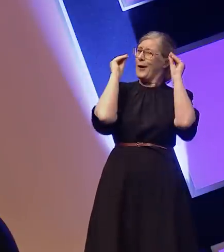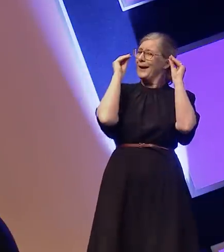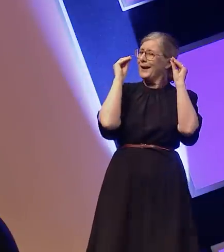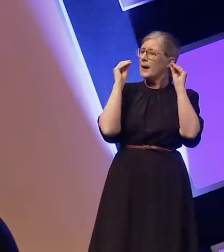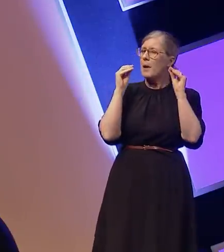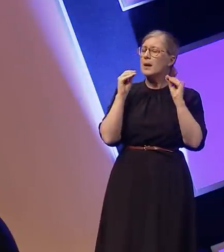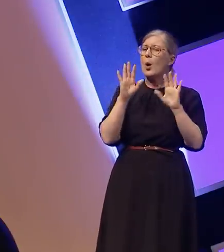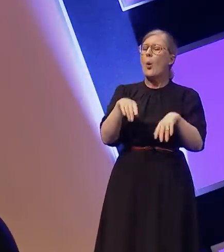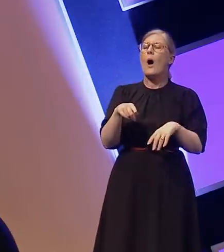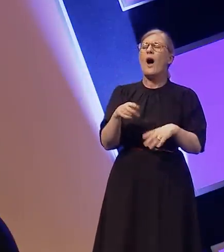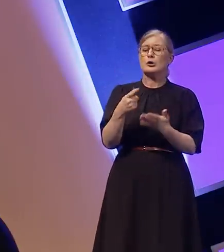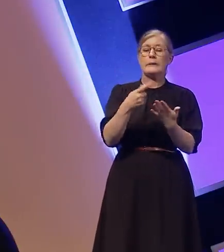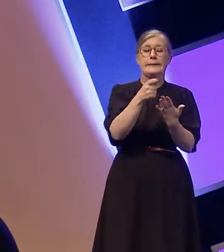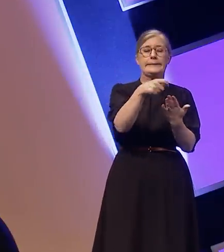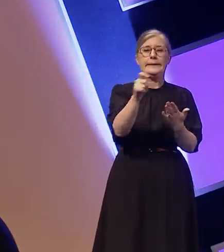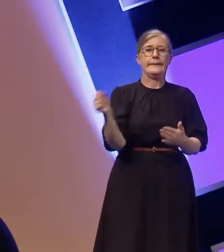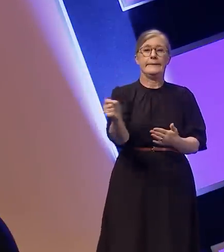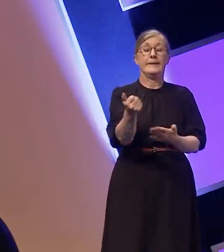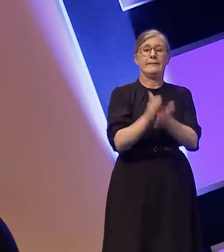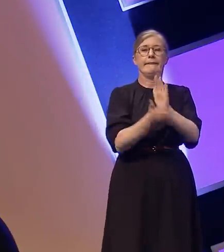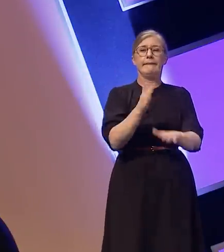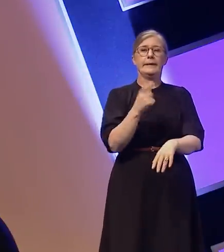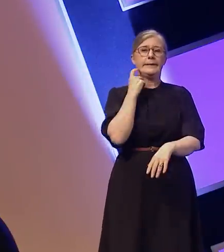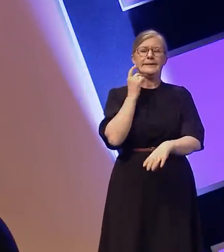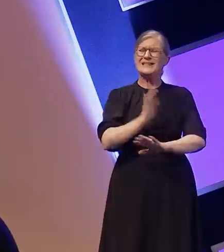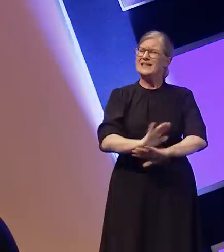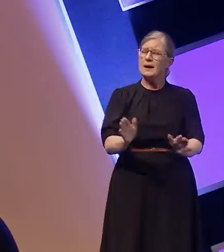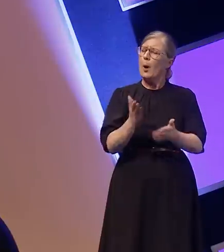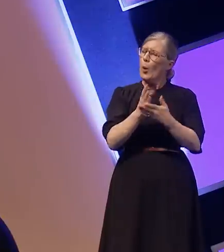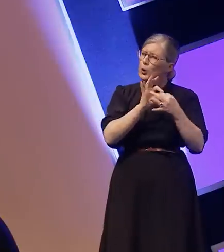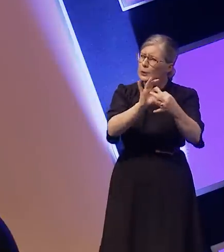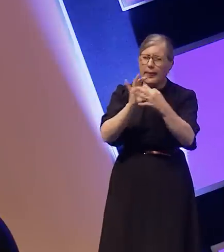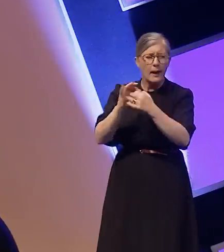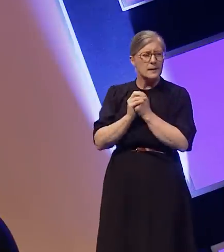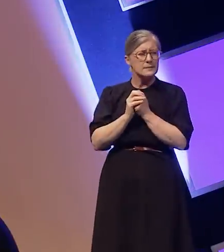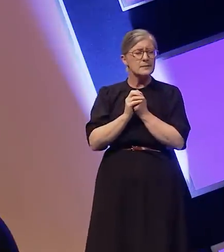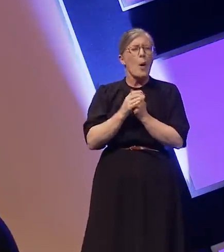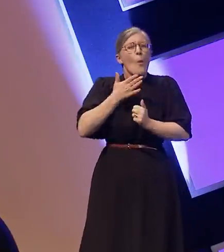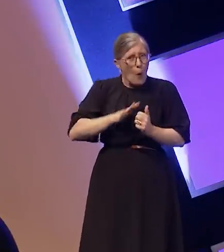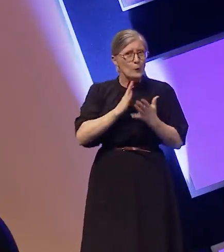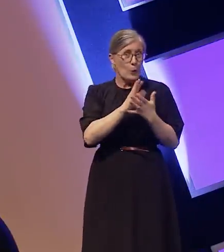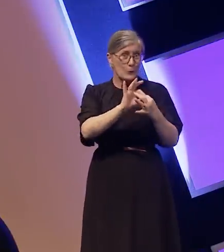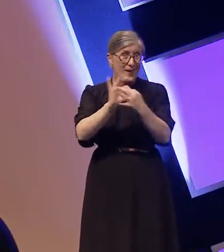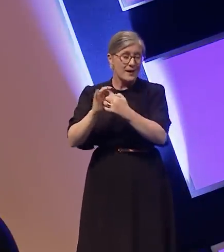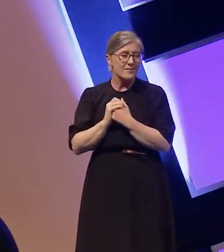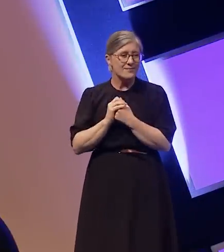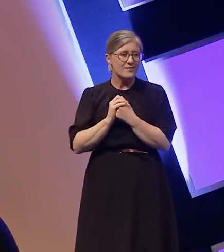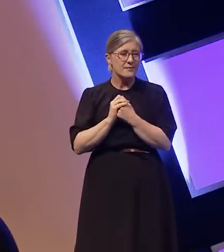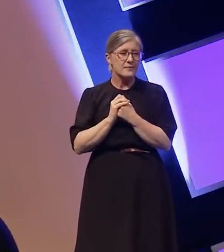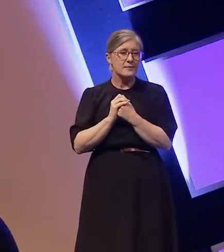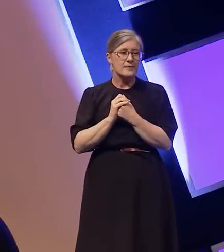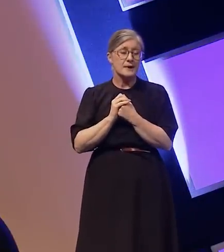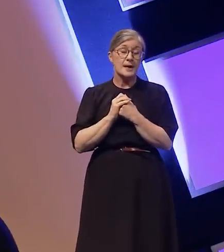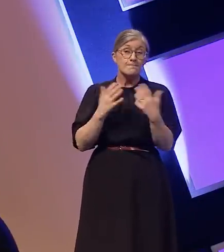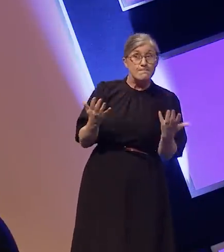way out just to tick the box. Let's work together, we want to work together. I was in two minds about